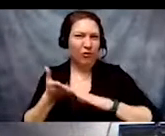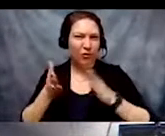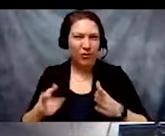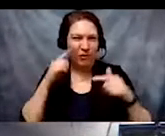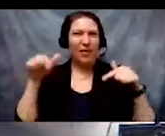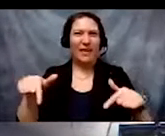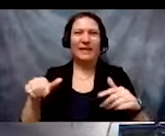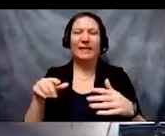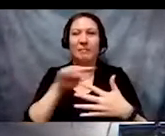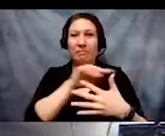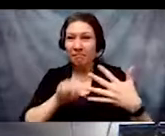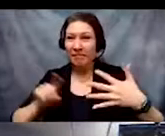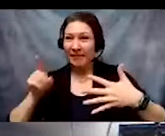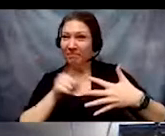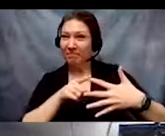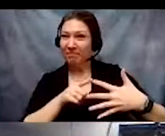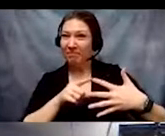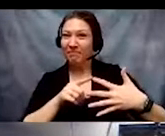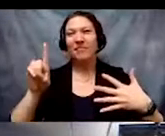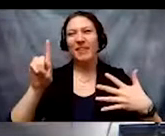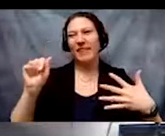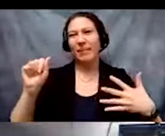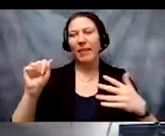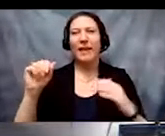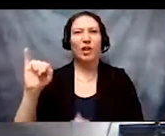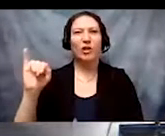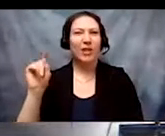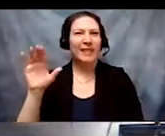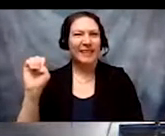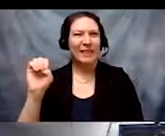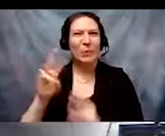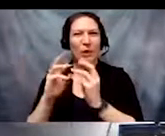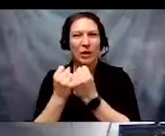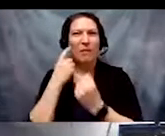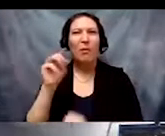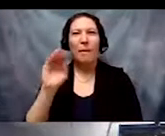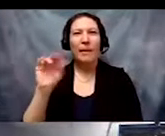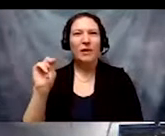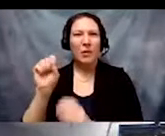five disability justice workshops for the Minnesota State community which we